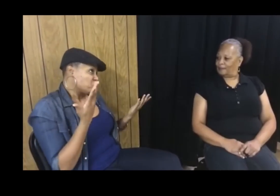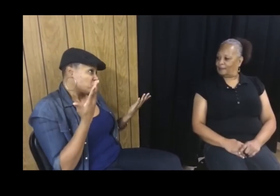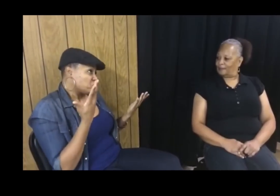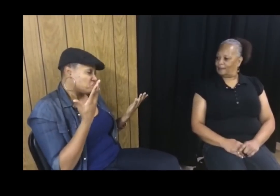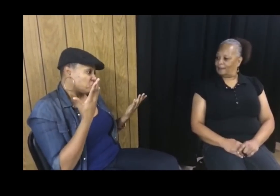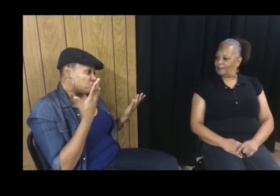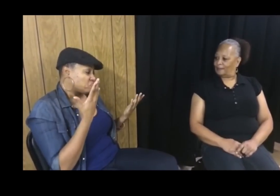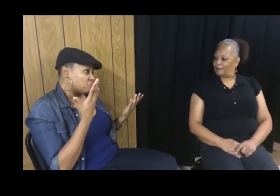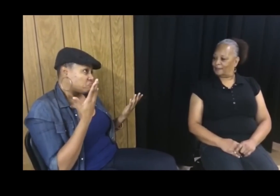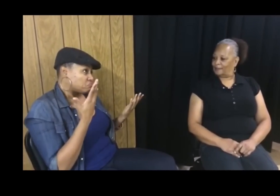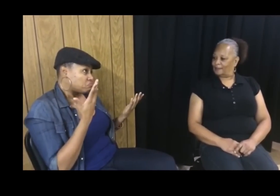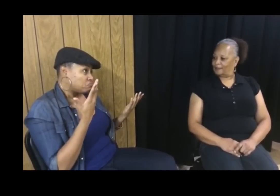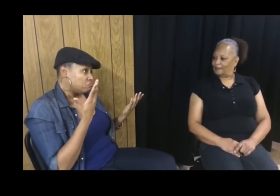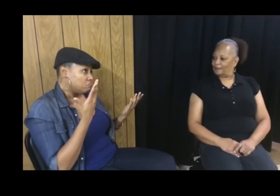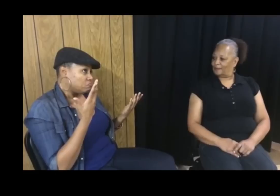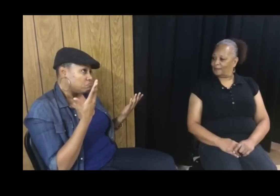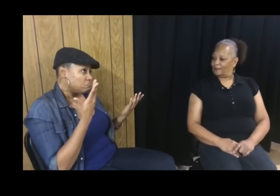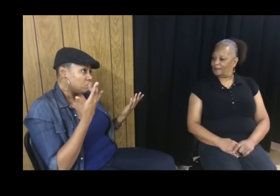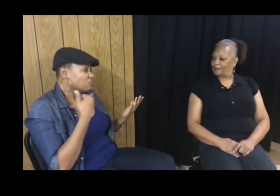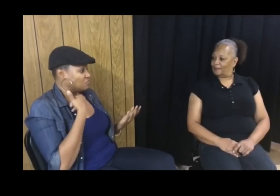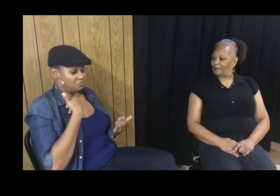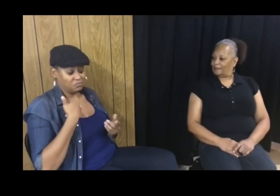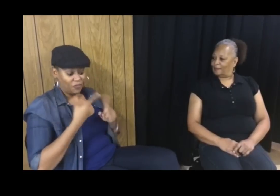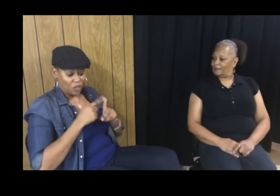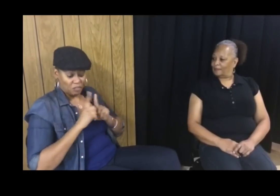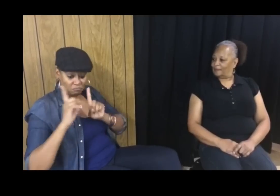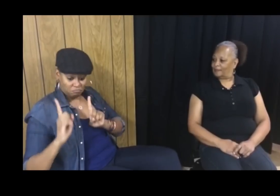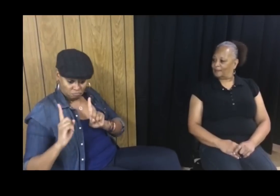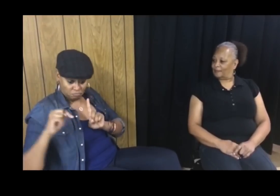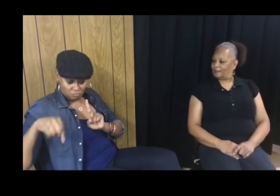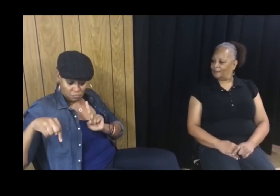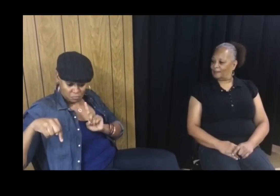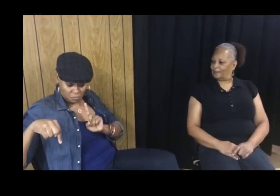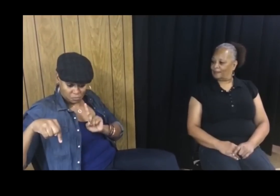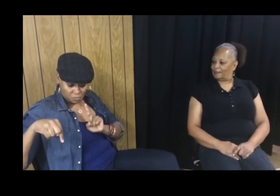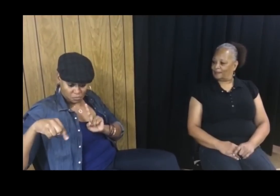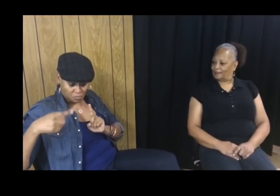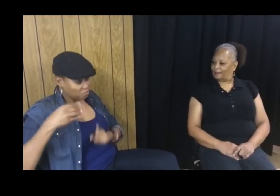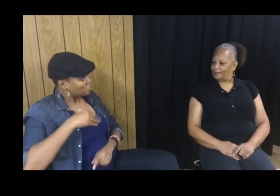To give an example, a real life example, a friend of mine stands with me in any given situation.